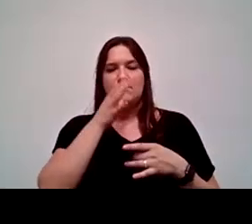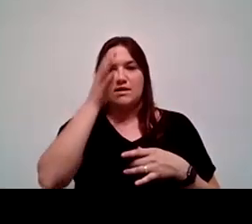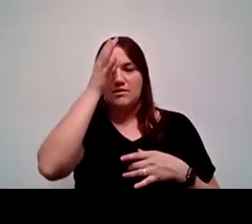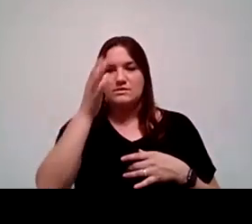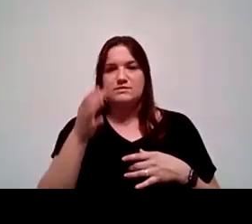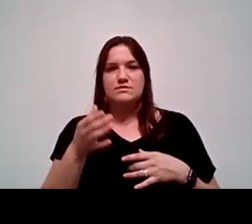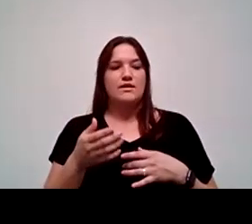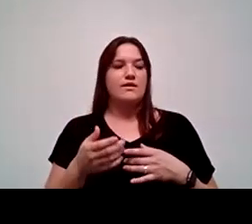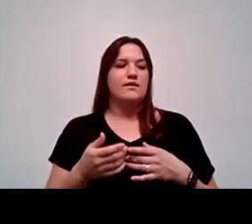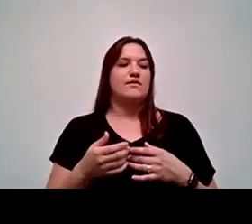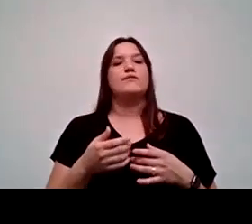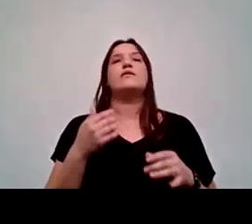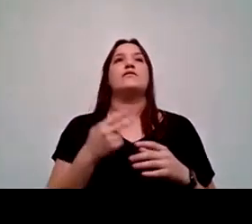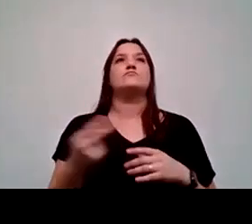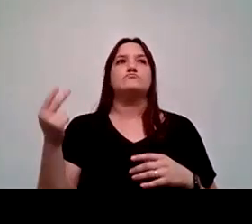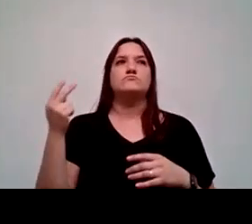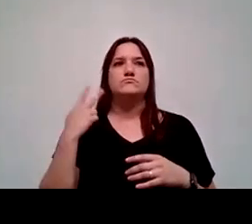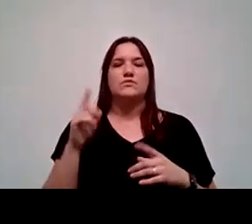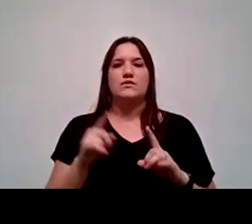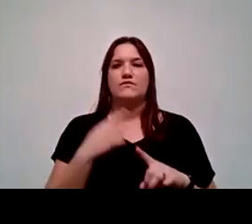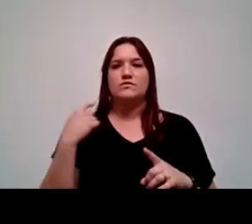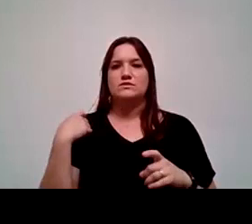And, you know, as I reflected when we had our first Spanish night,